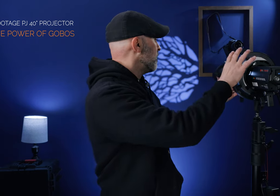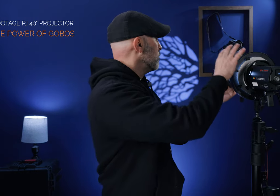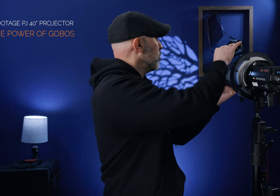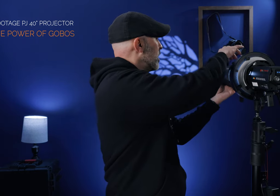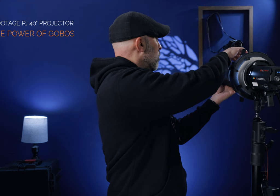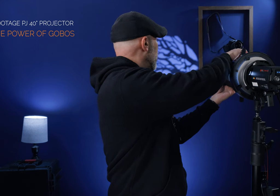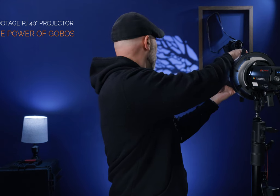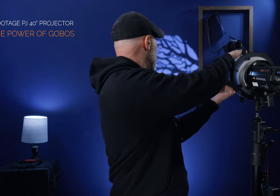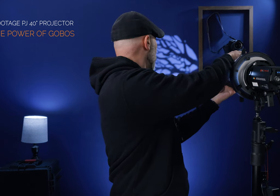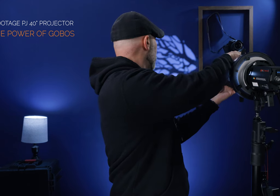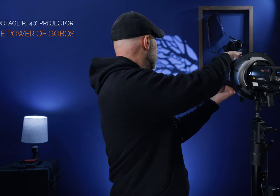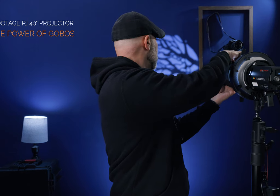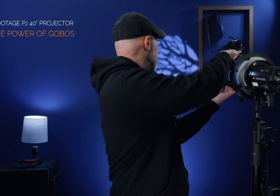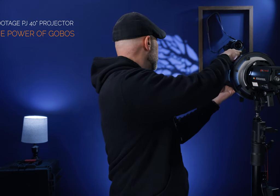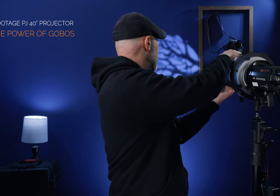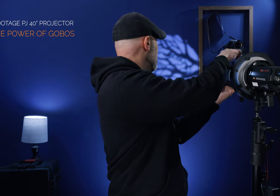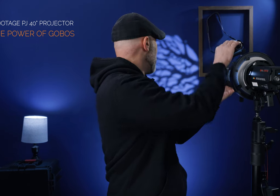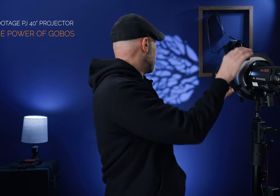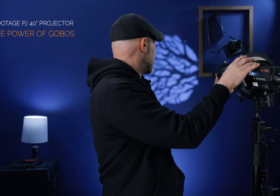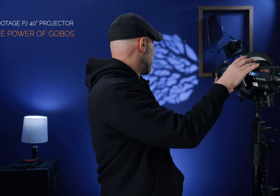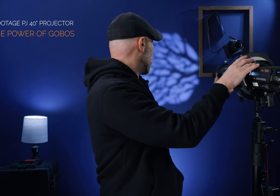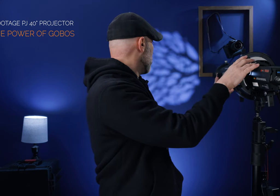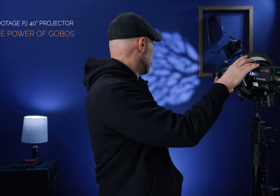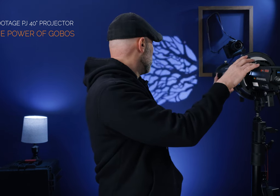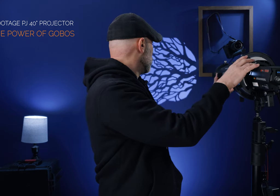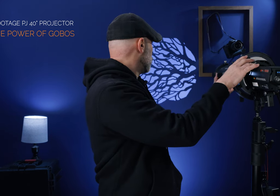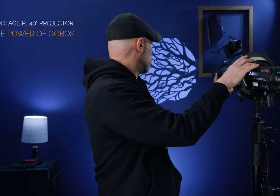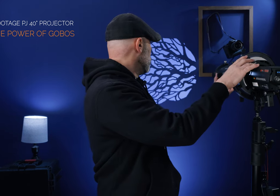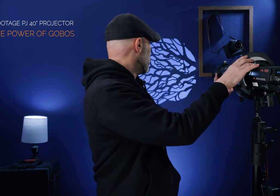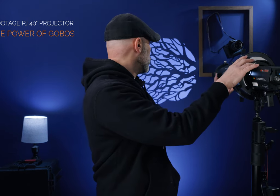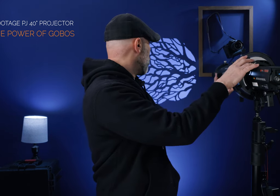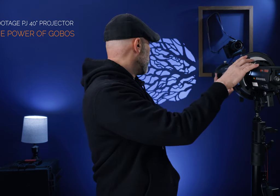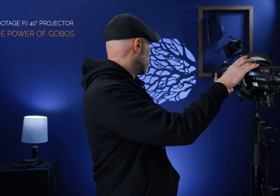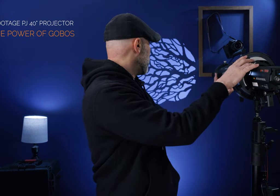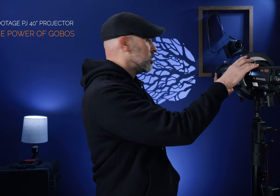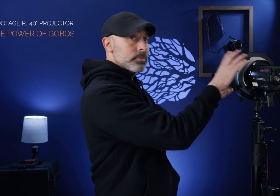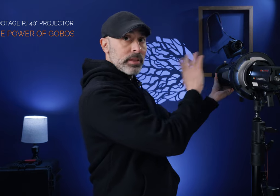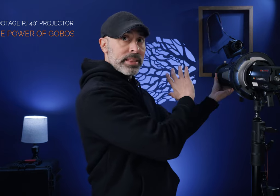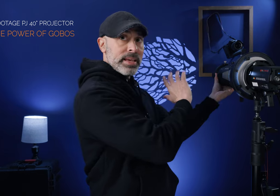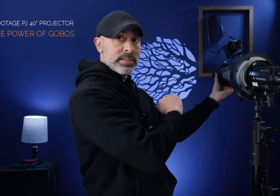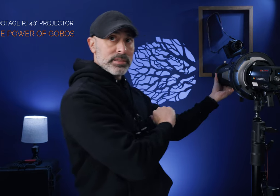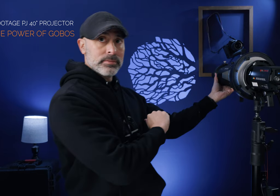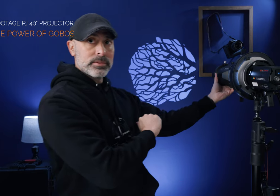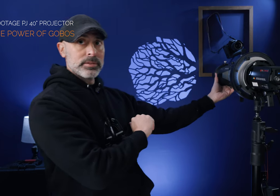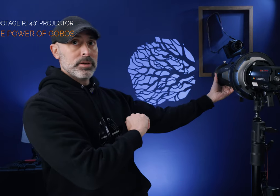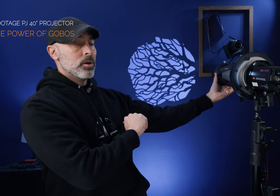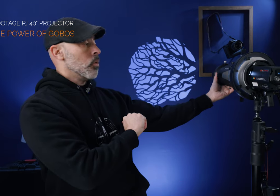if you look here what I love about this is I can make that pattern super Sharp and crisp like this